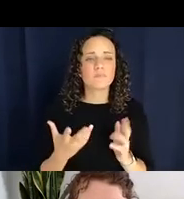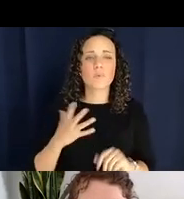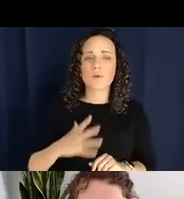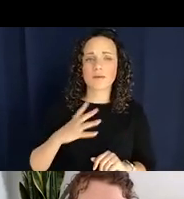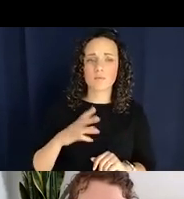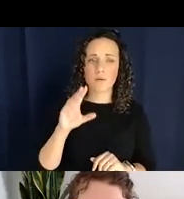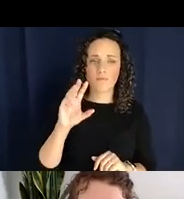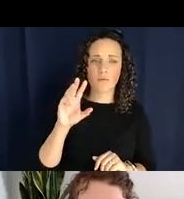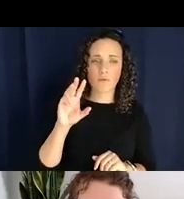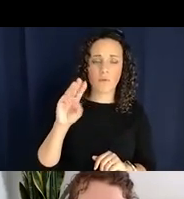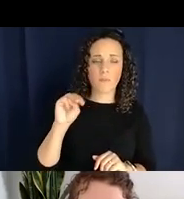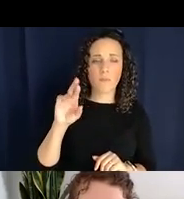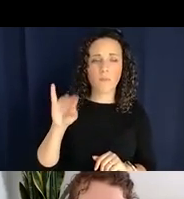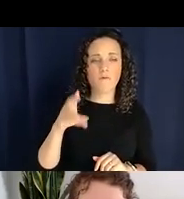do they occur?